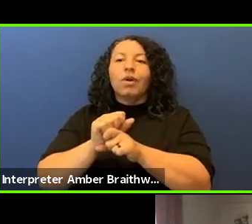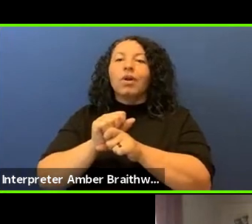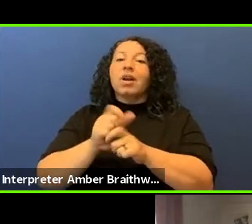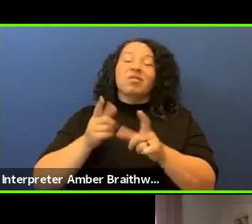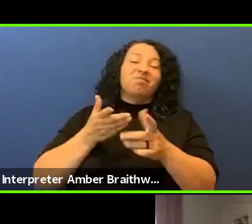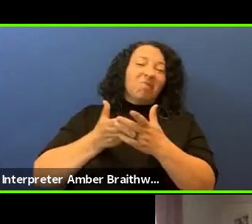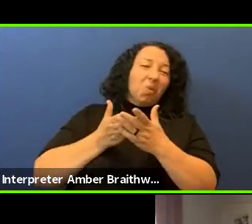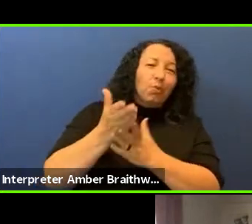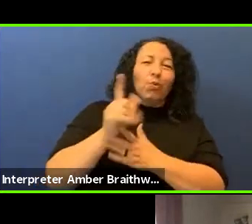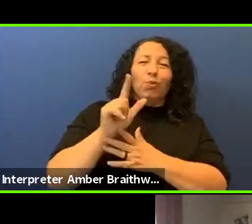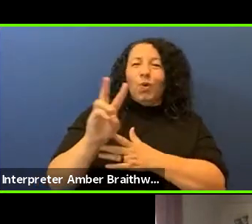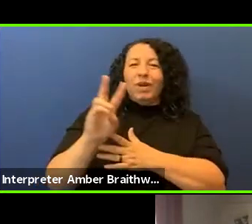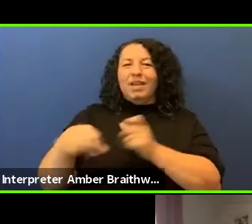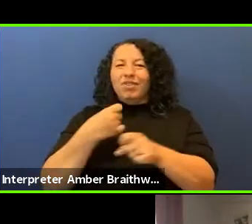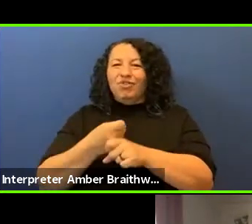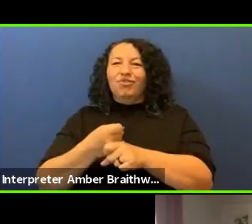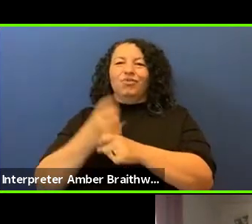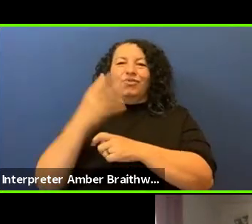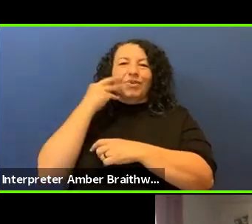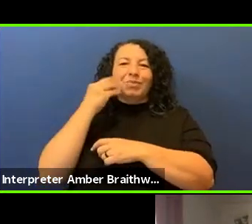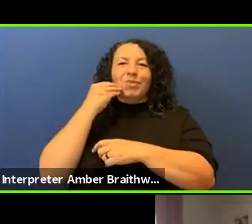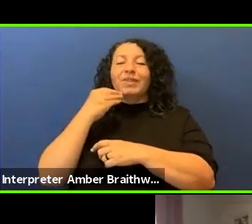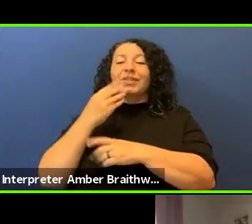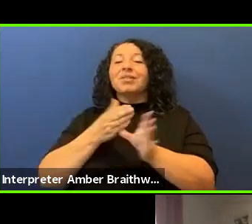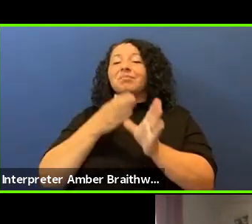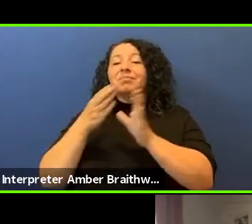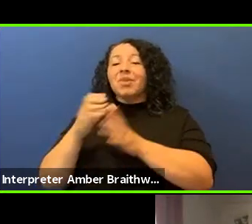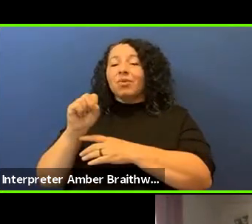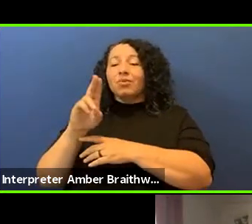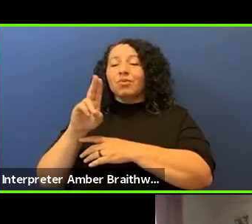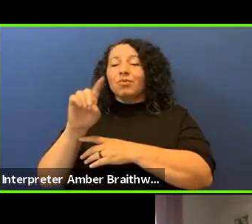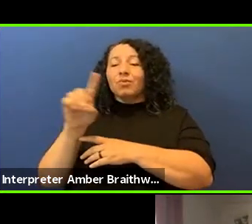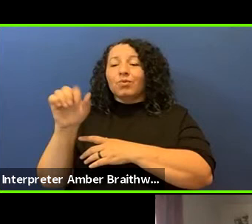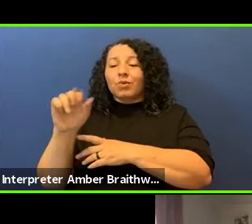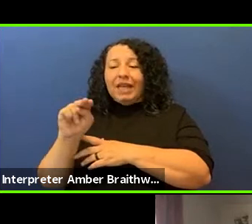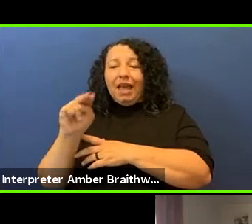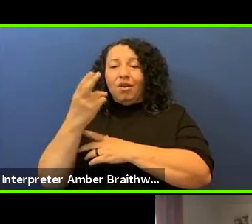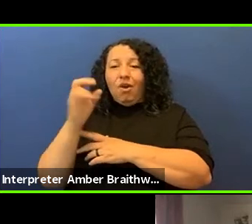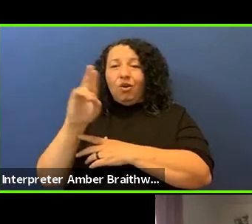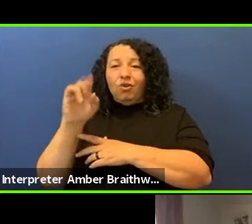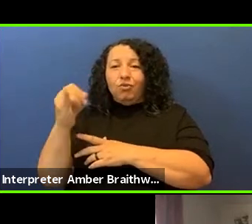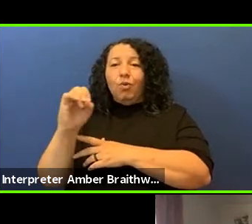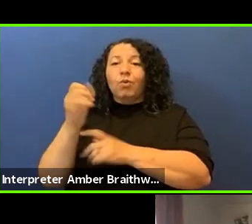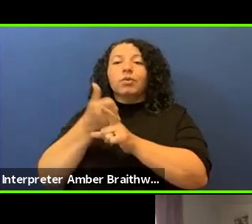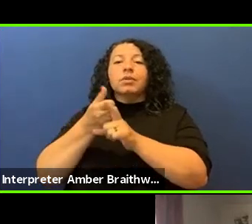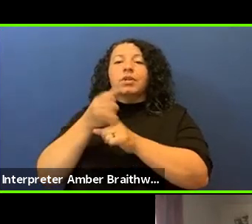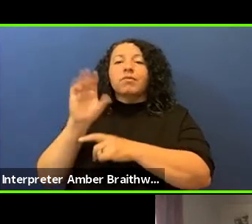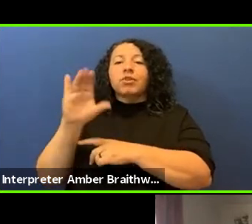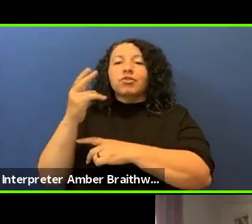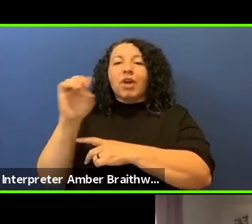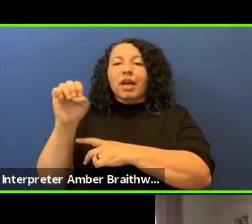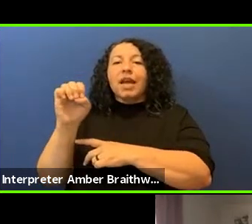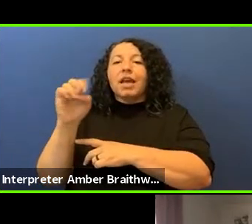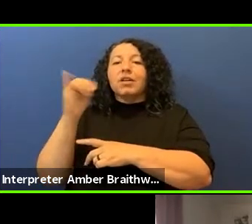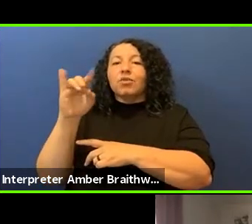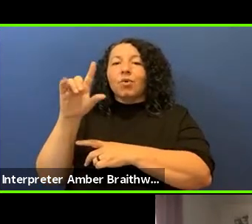Suzan Shown Harjo, Cheyenne, Hodulgee Muscogee, is a writer, curator, and policy advocate,